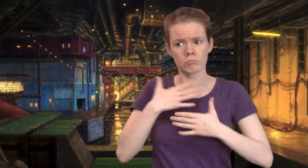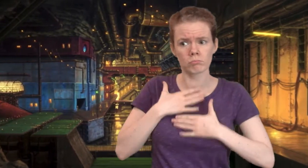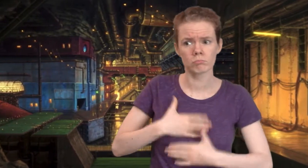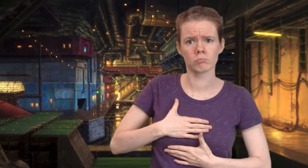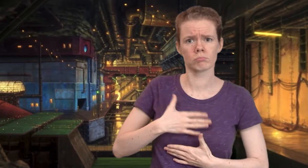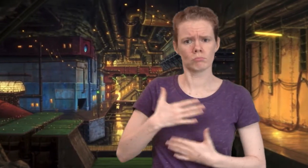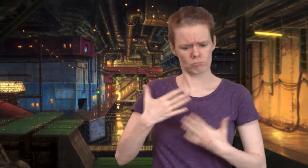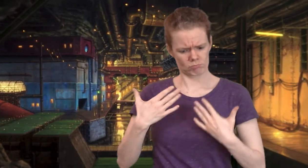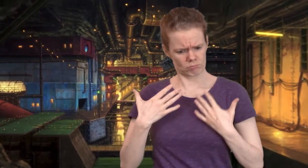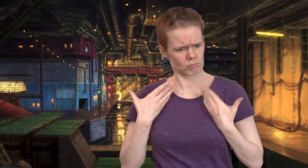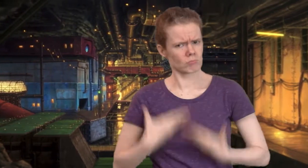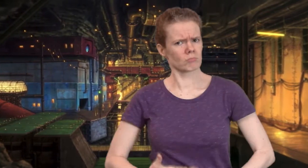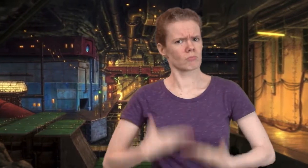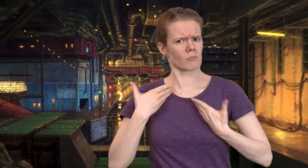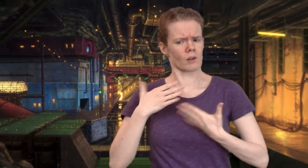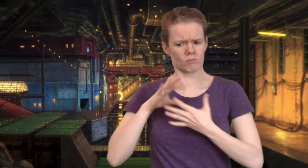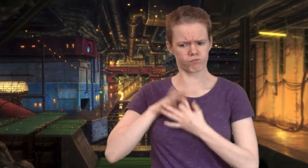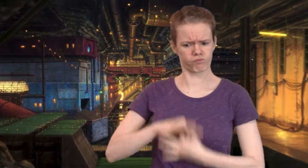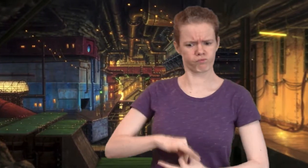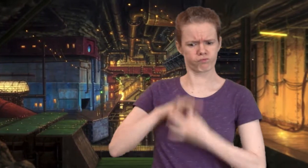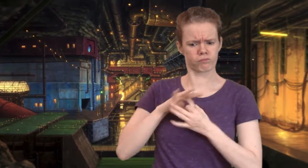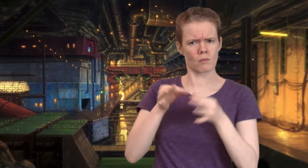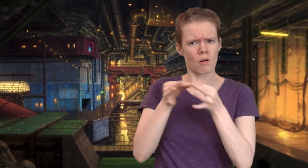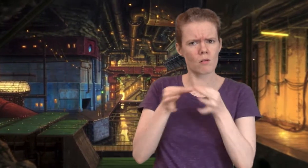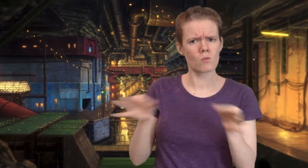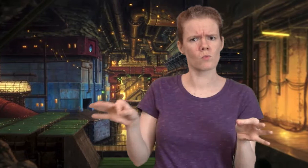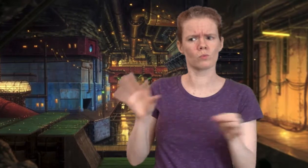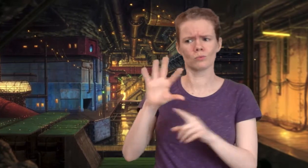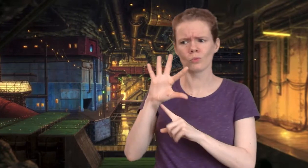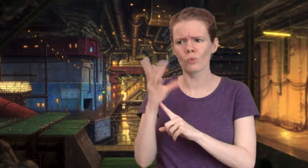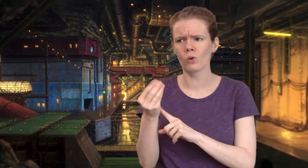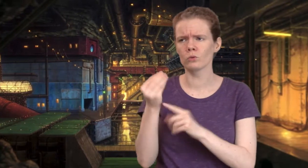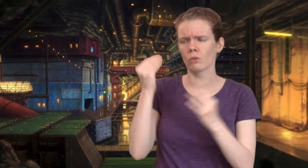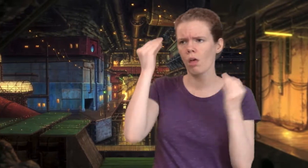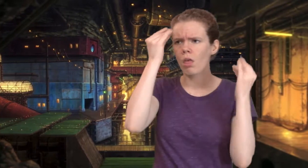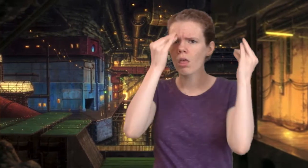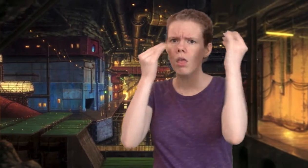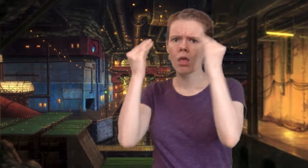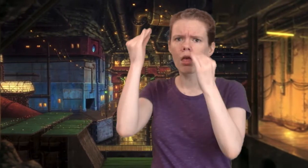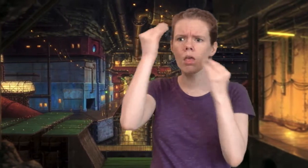The natural body is connected to language and culture.